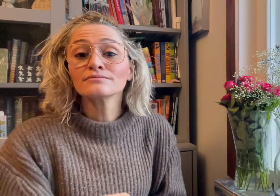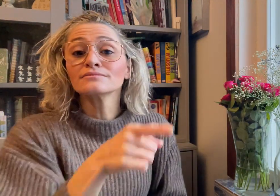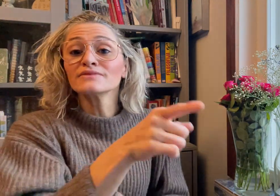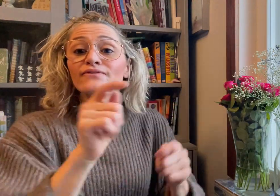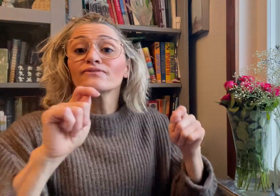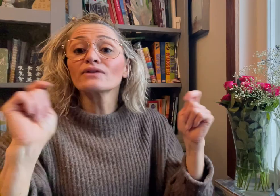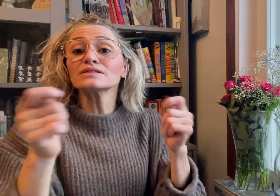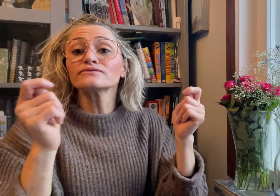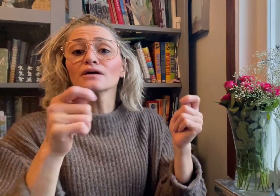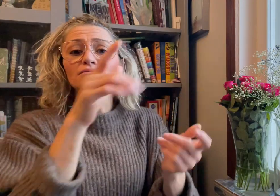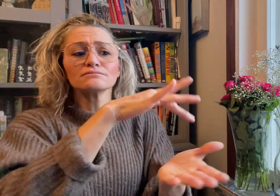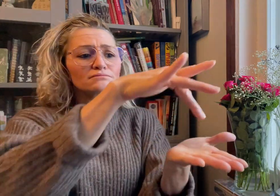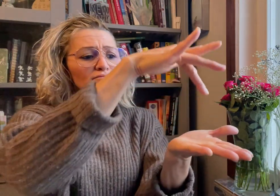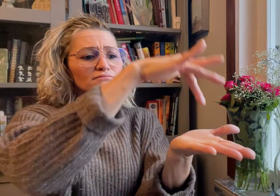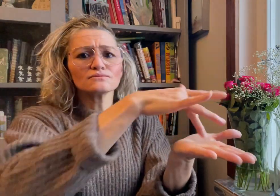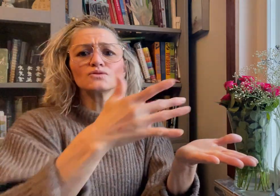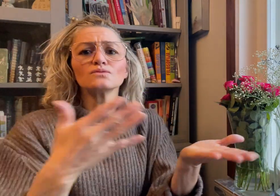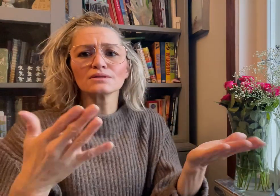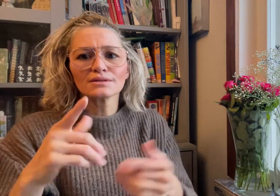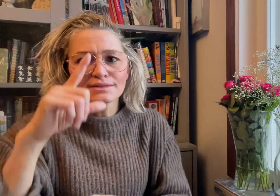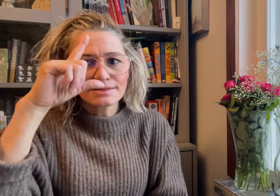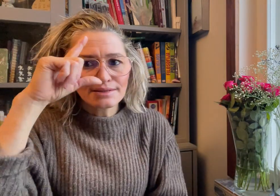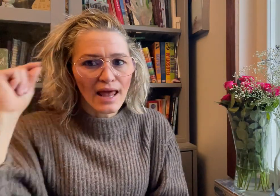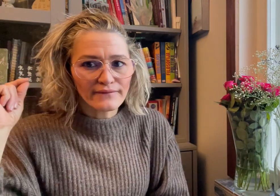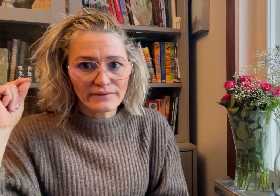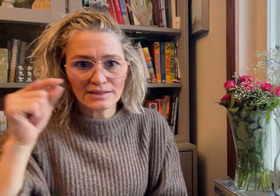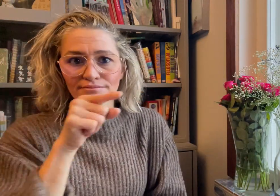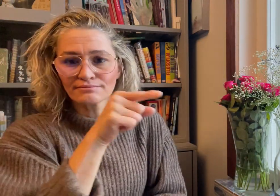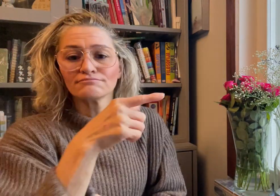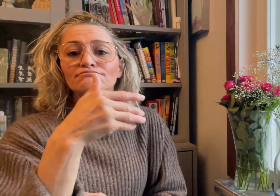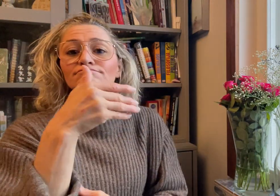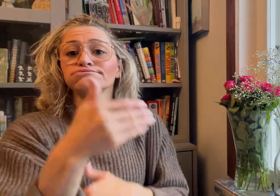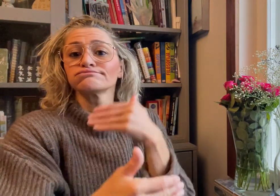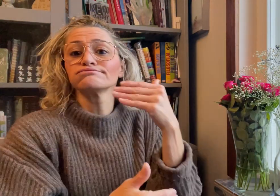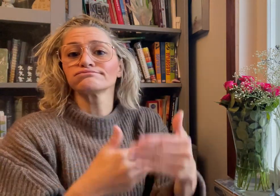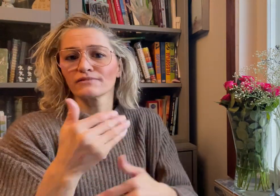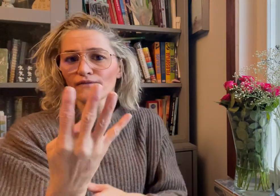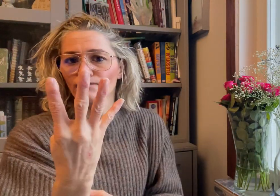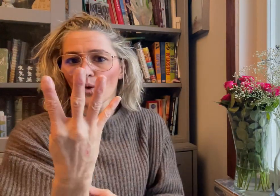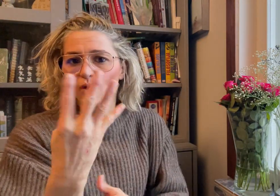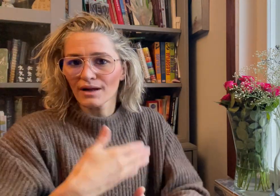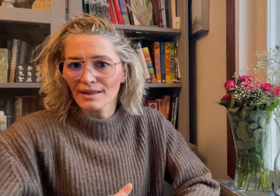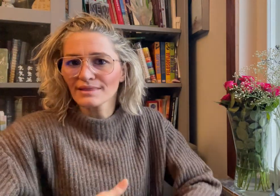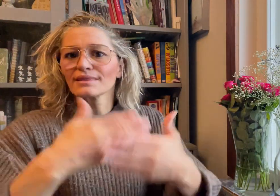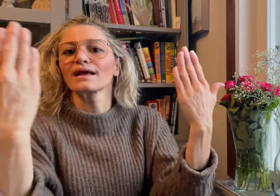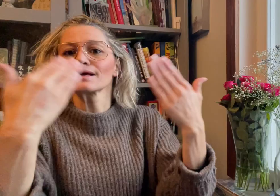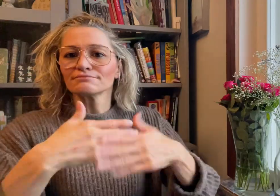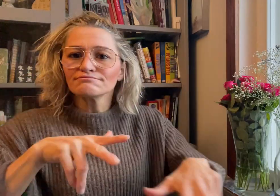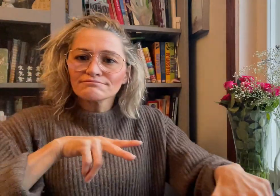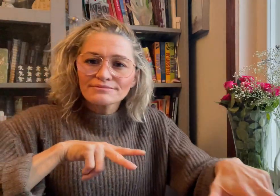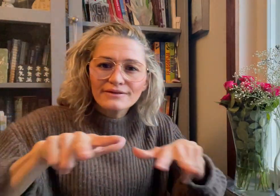in Tel Aviv and will consist of 4 days of events, including